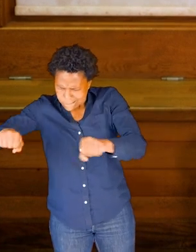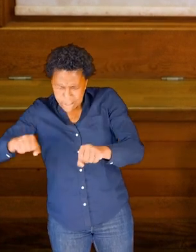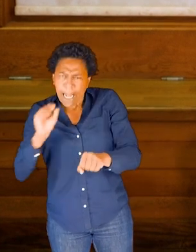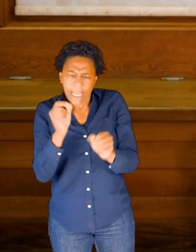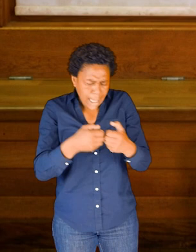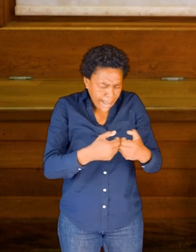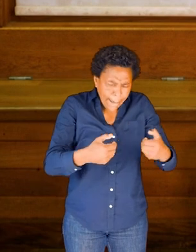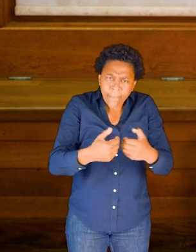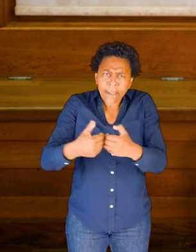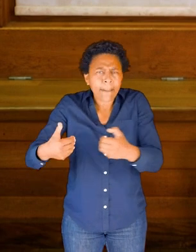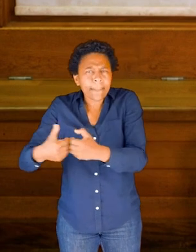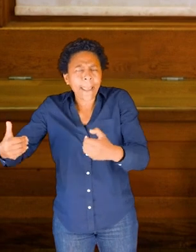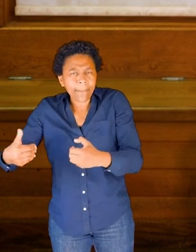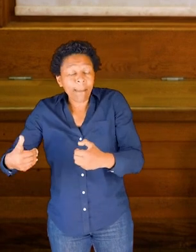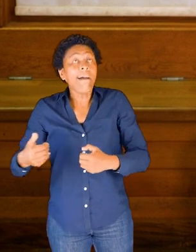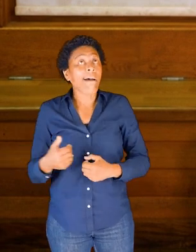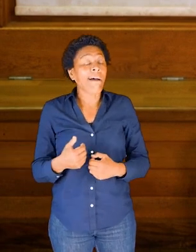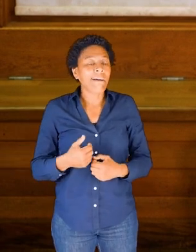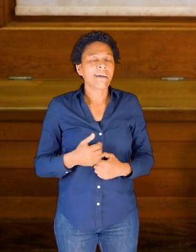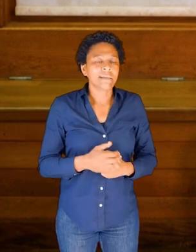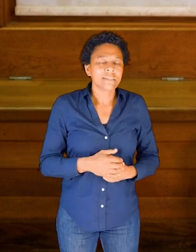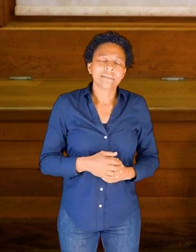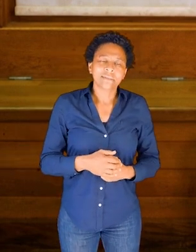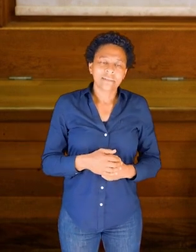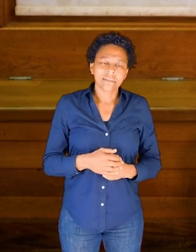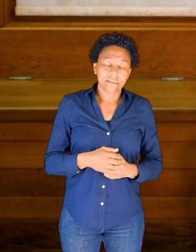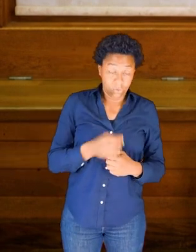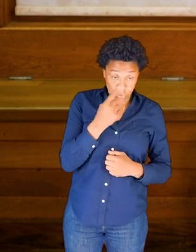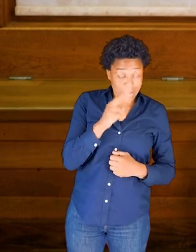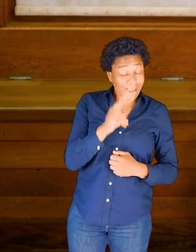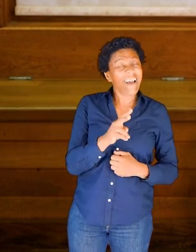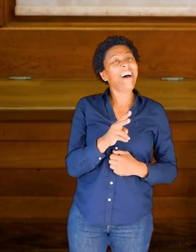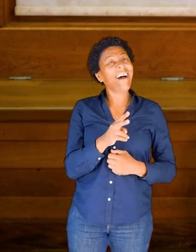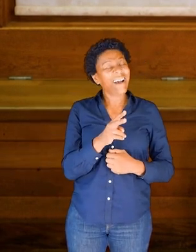So if you would like to, you can maybe make a bit more space between those knots